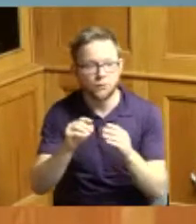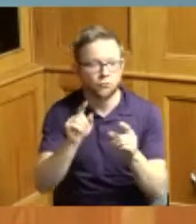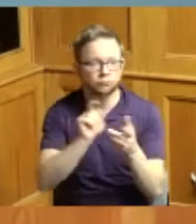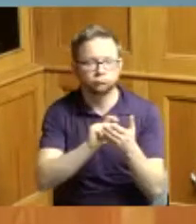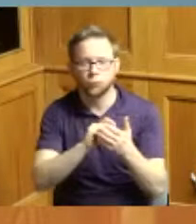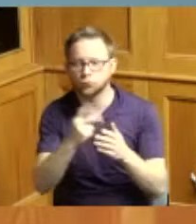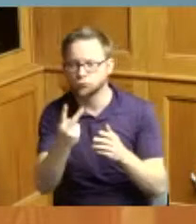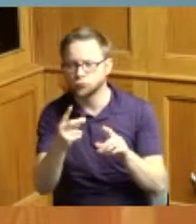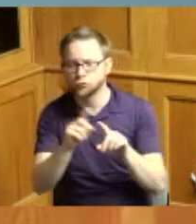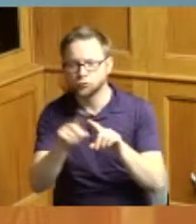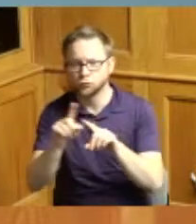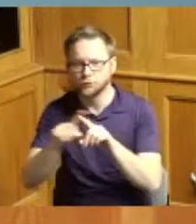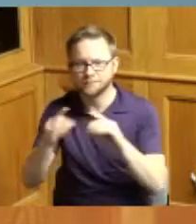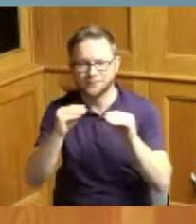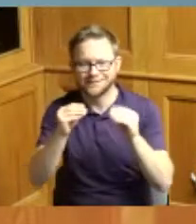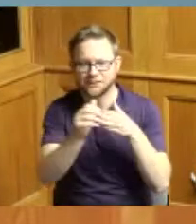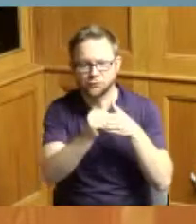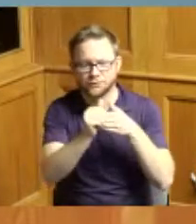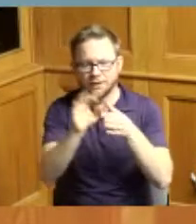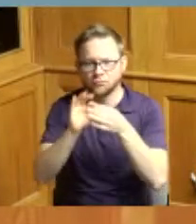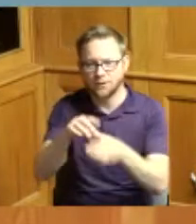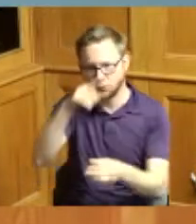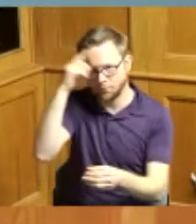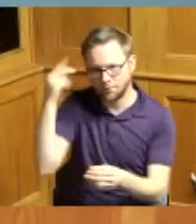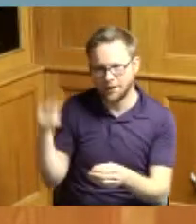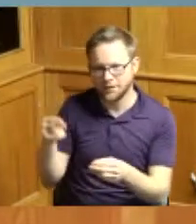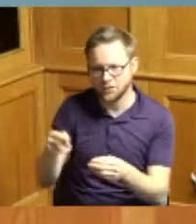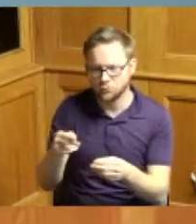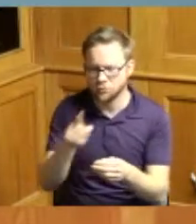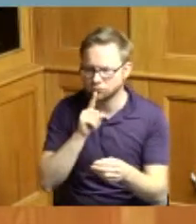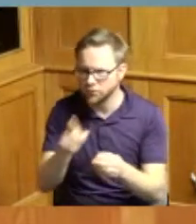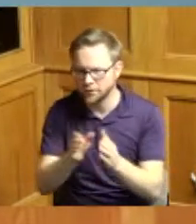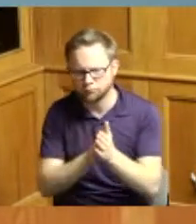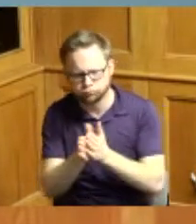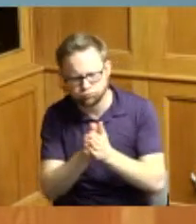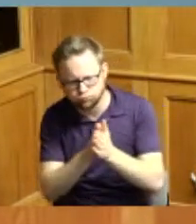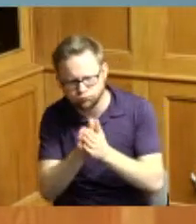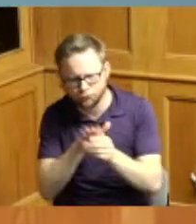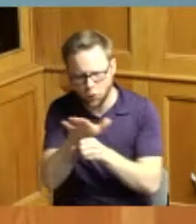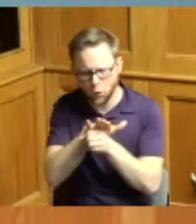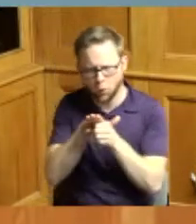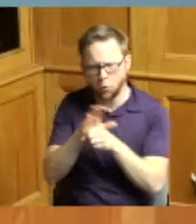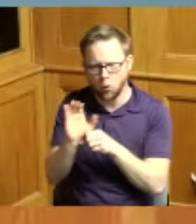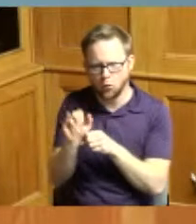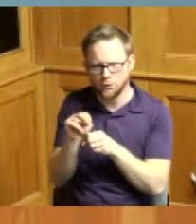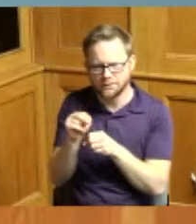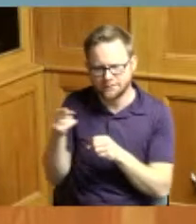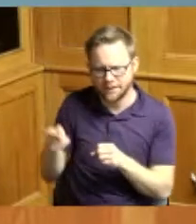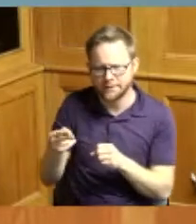on black history she has a long-standing passion for local history she acquired the vintage images